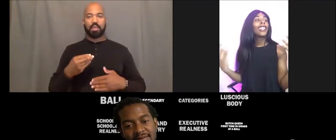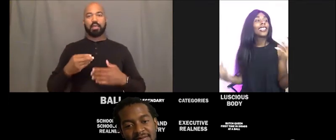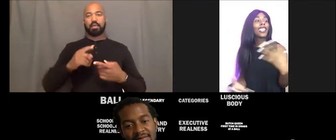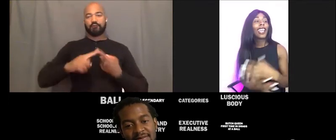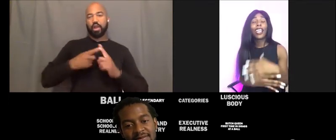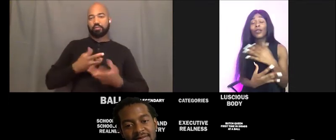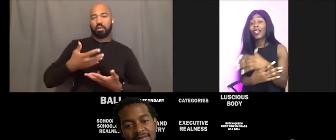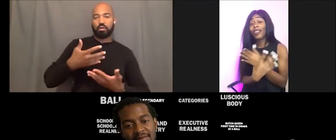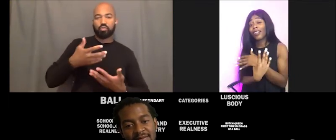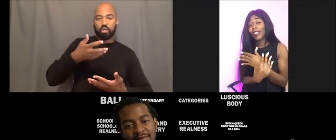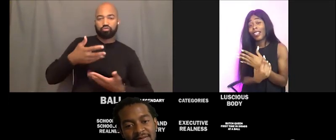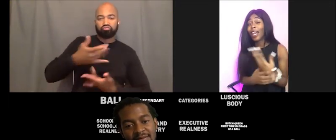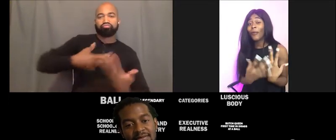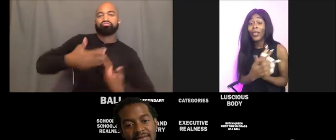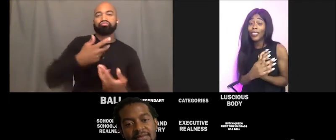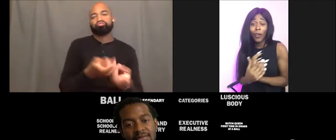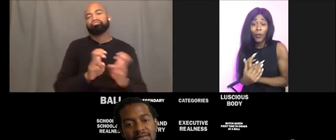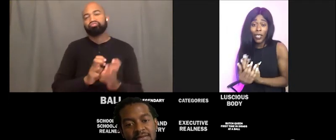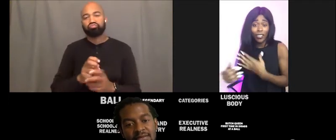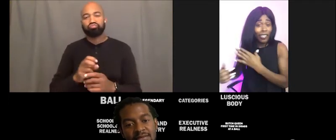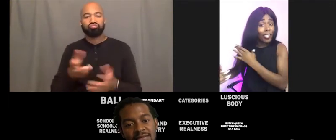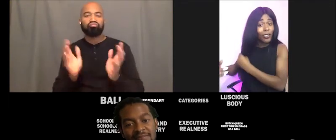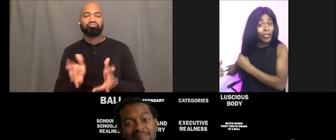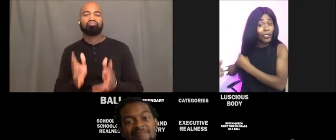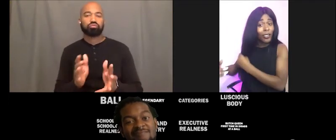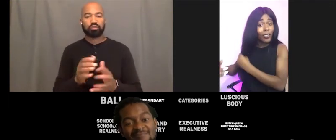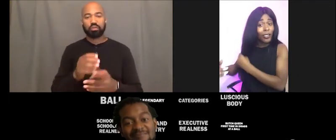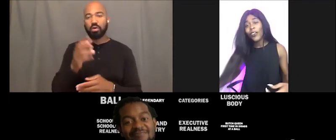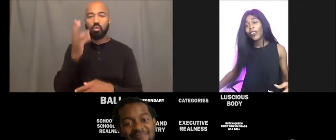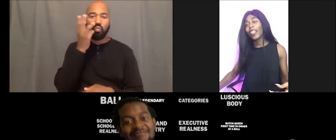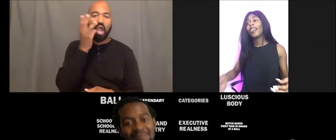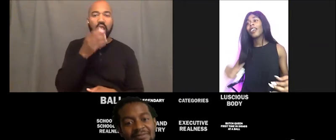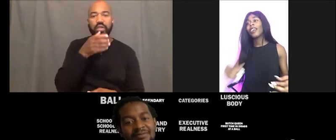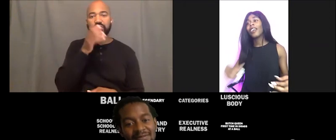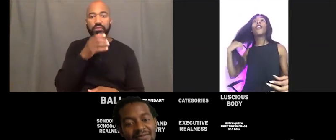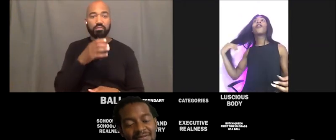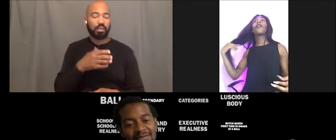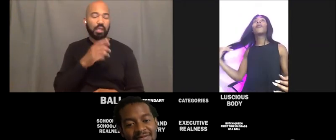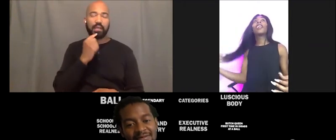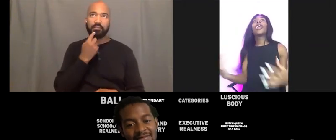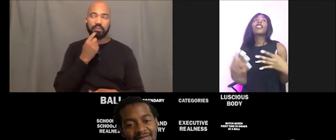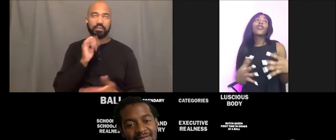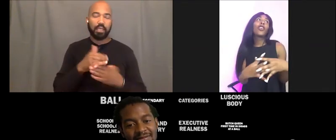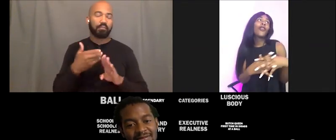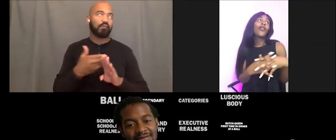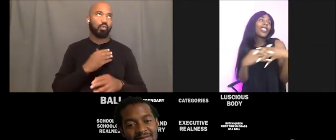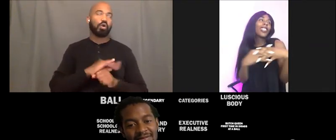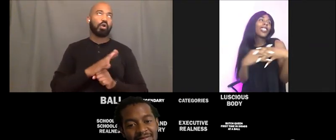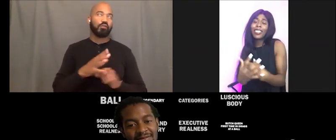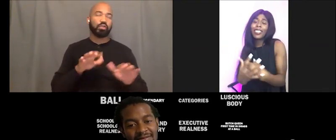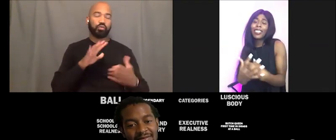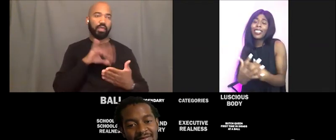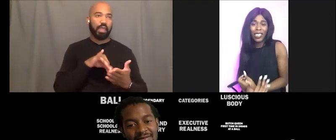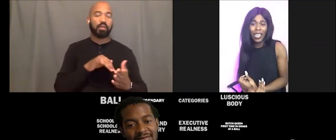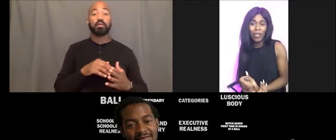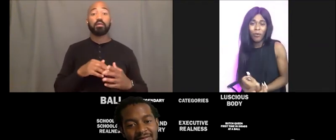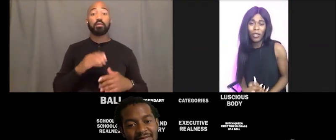like that's one of another things I missed so much before Covid. So for me like, joy for me it's like its just enjoying that time